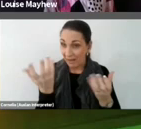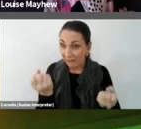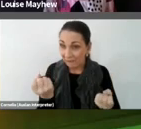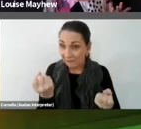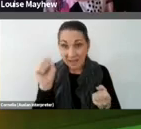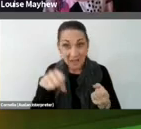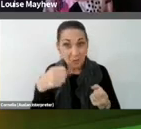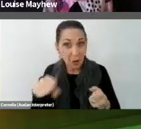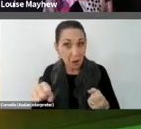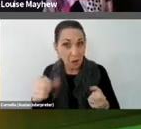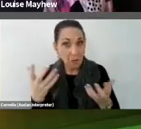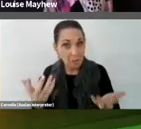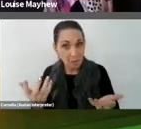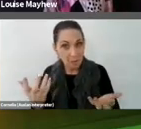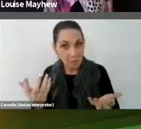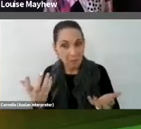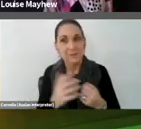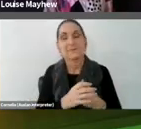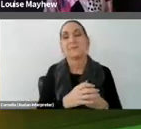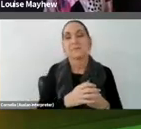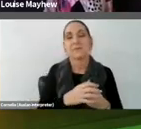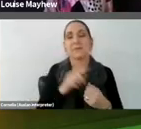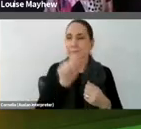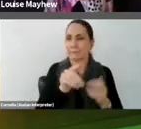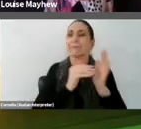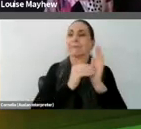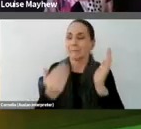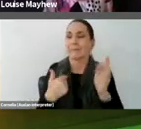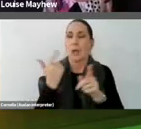in this section I want to talk about artists who prompt us to behave